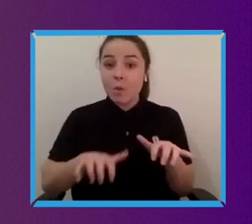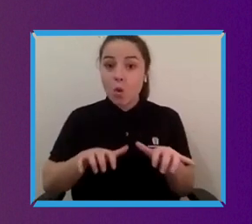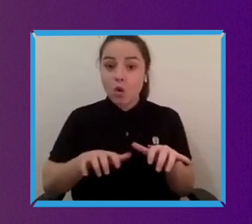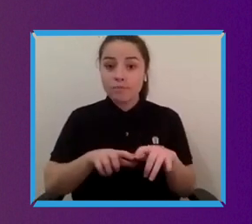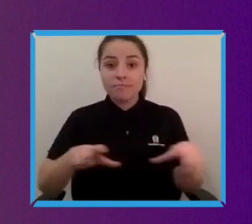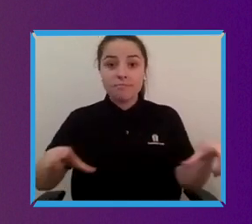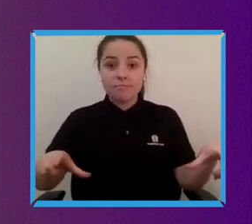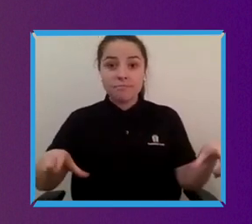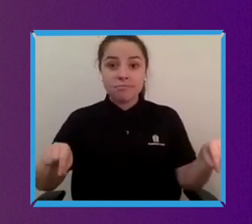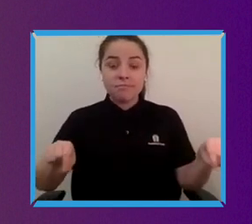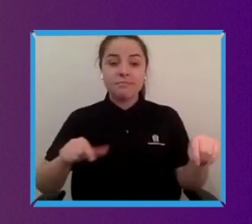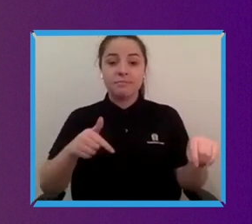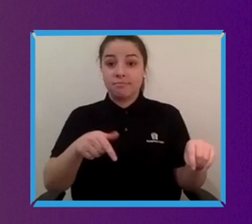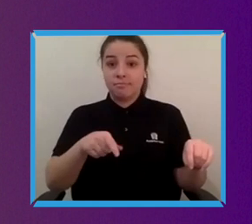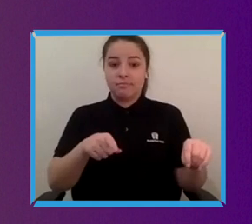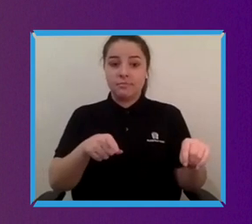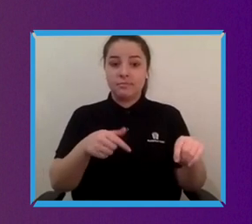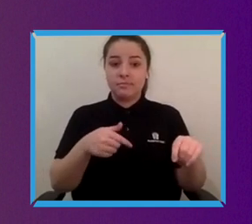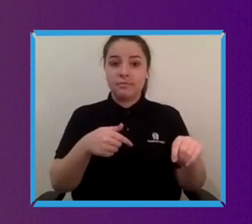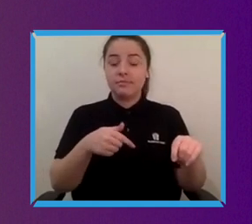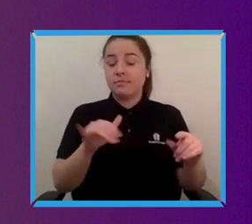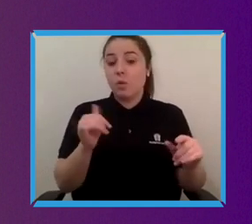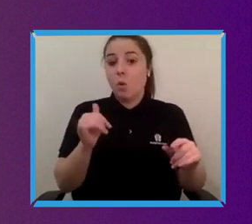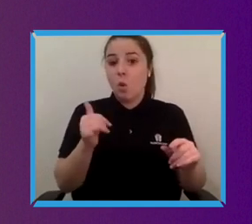I even saw double draw dishwashers is another thing that